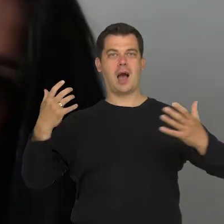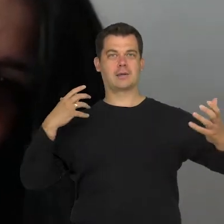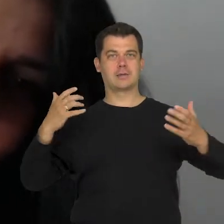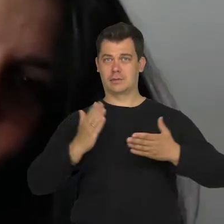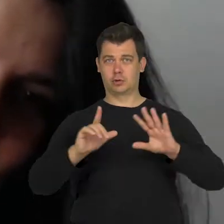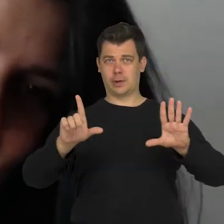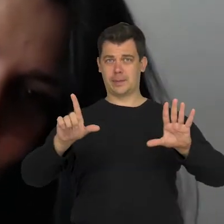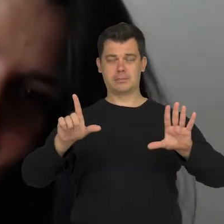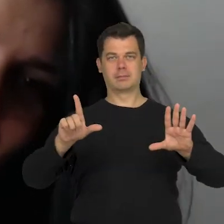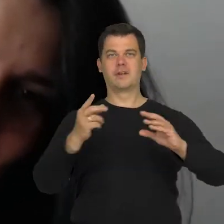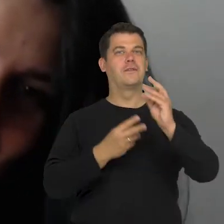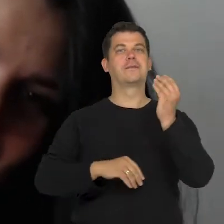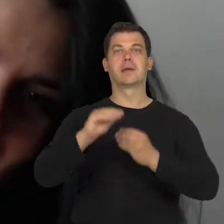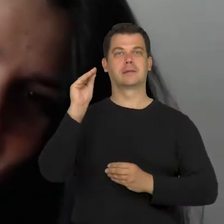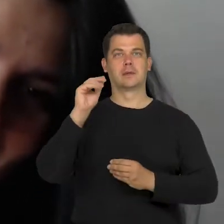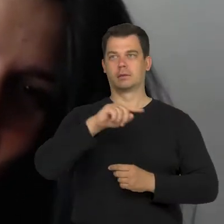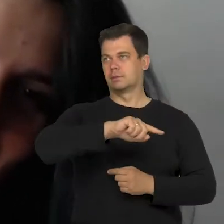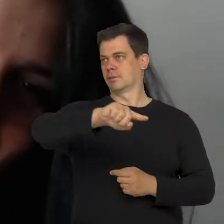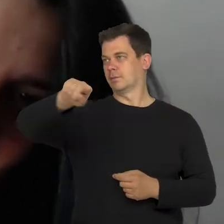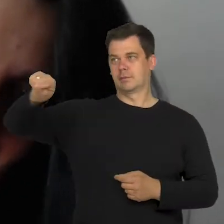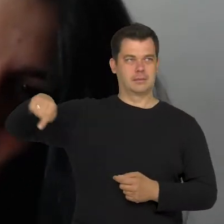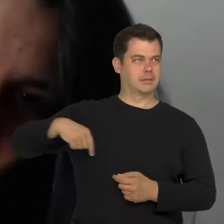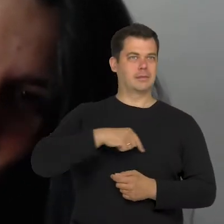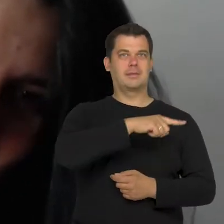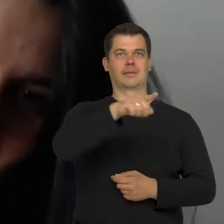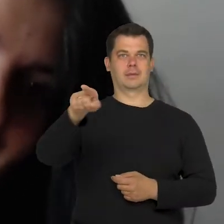but there were many more of these images in that space